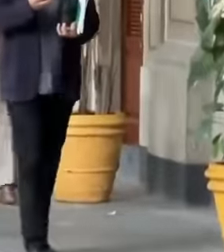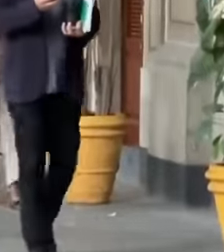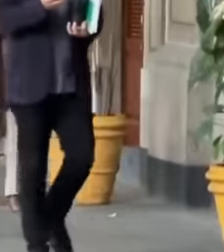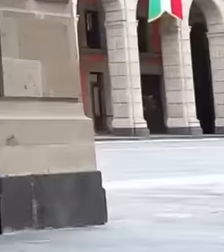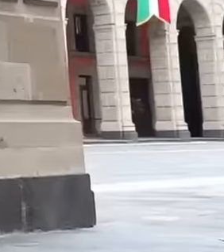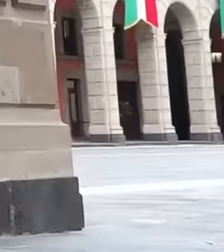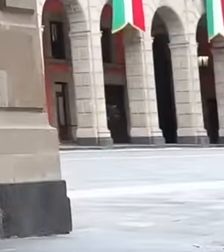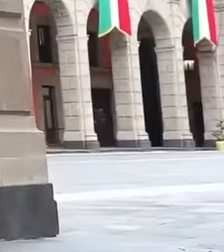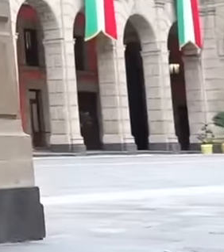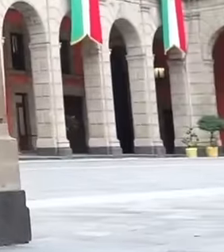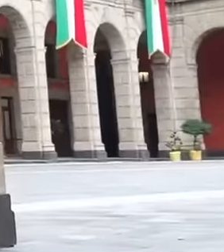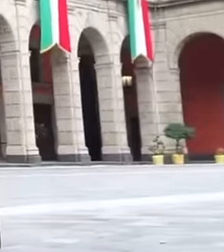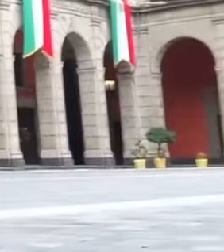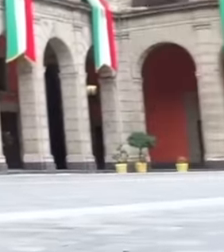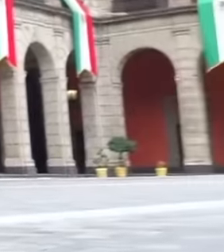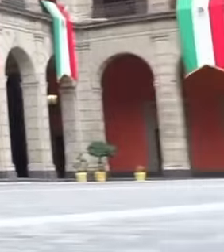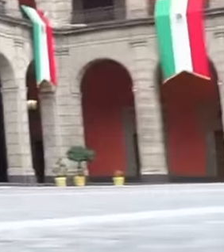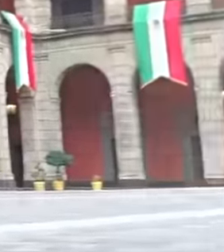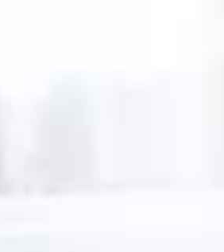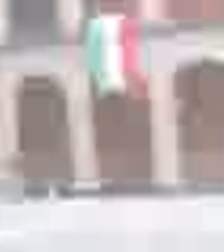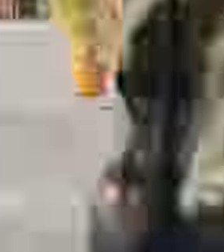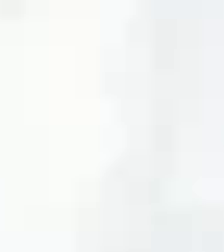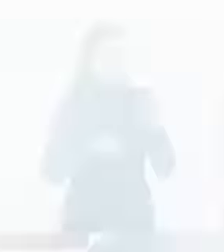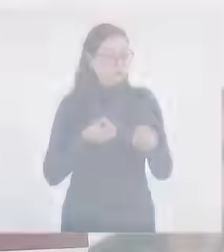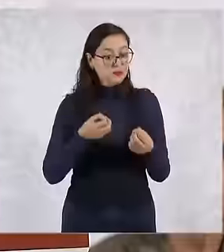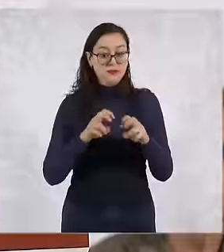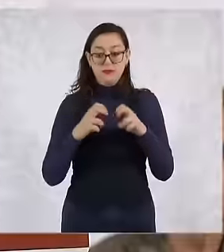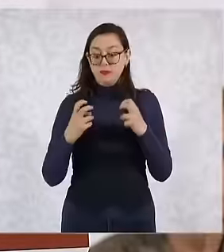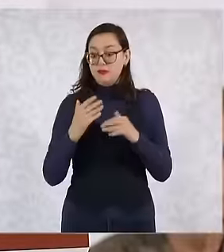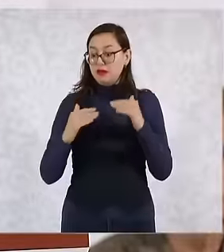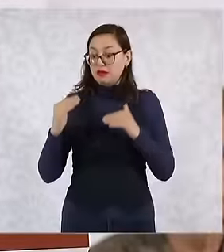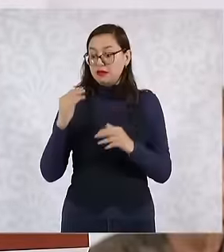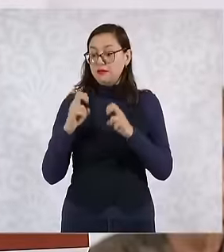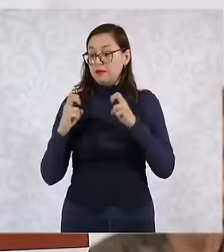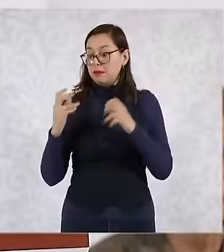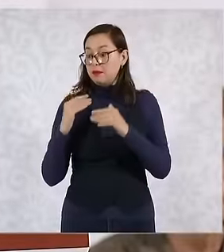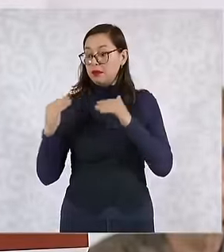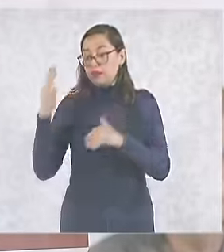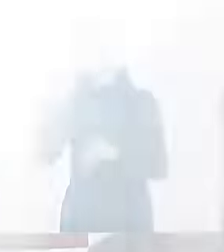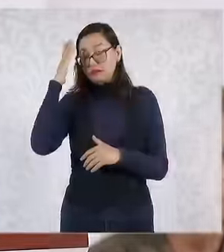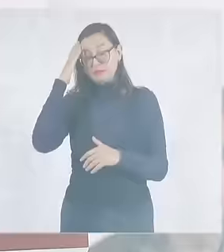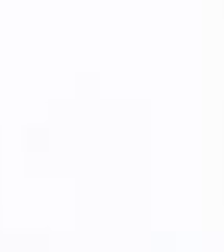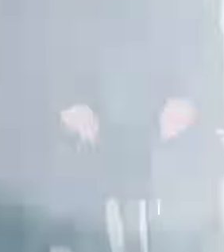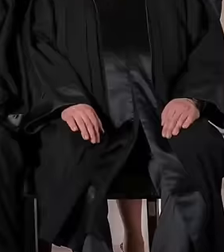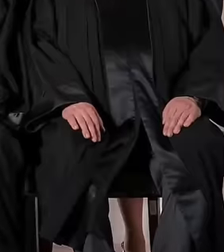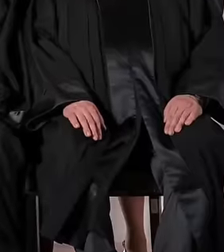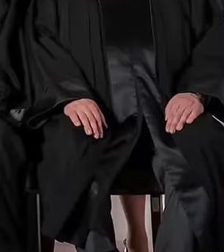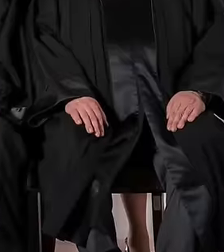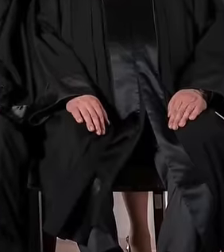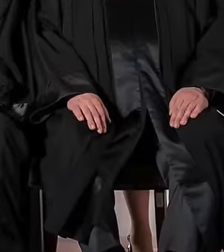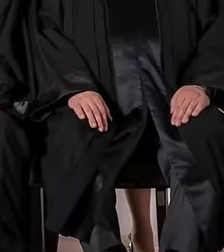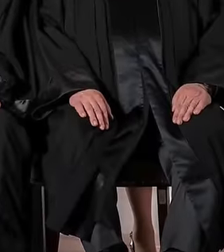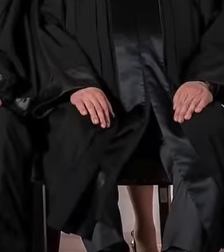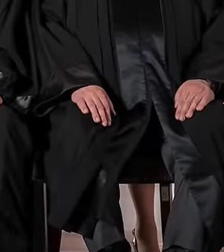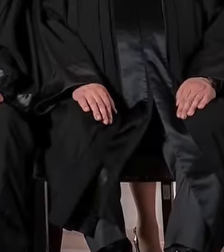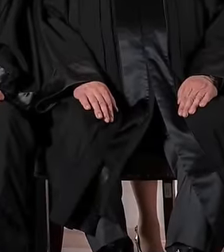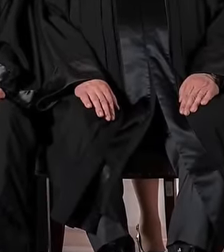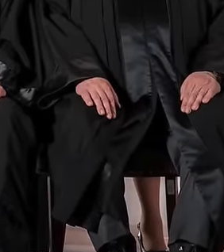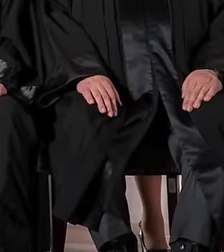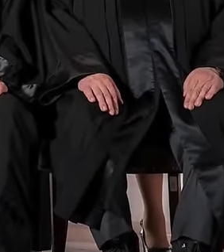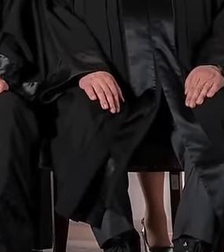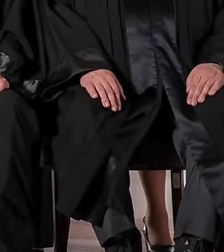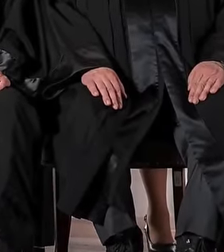that on October 15 the selection process for judges and magistrates will begin, this after